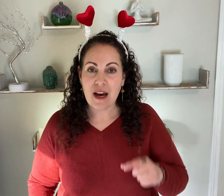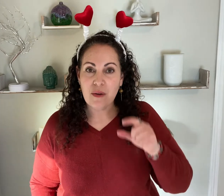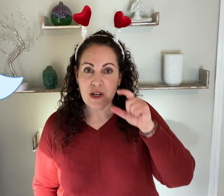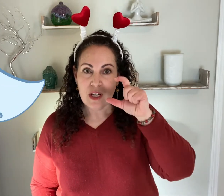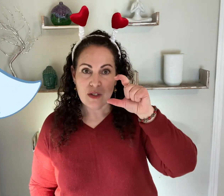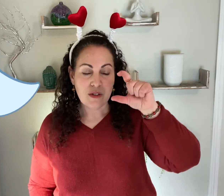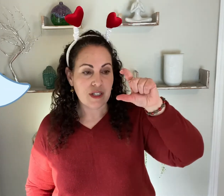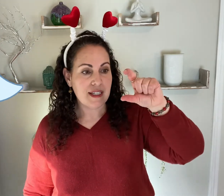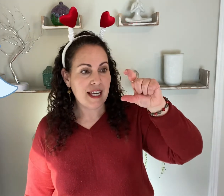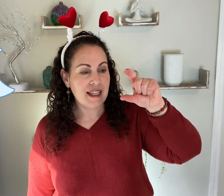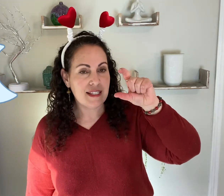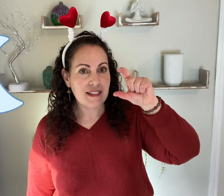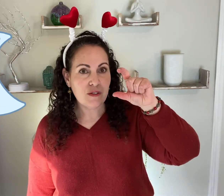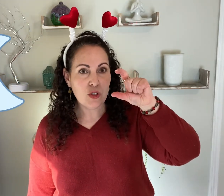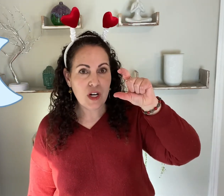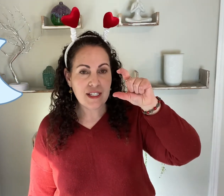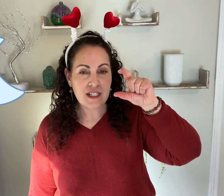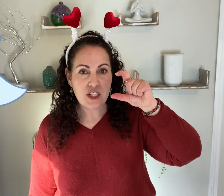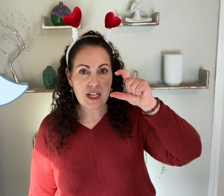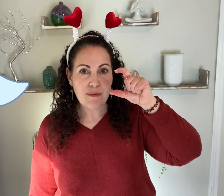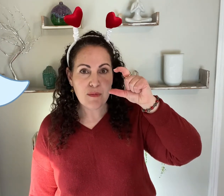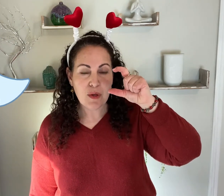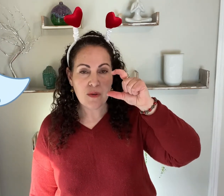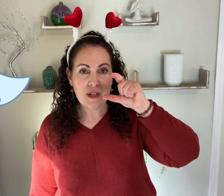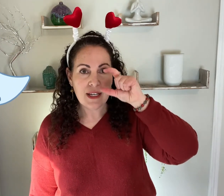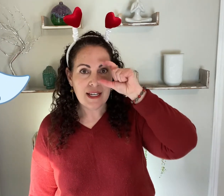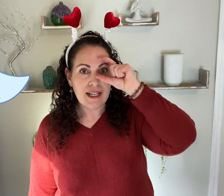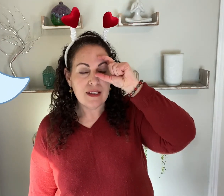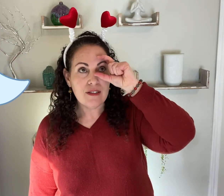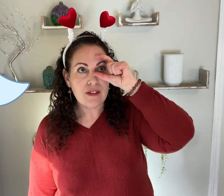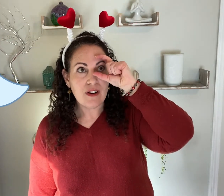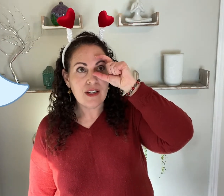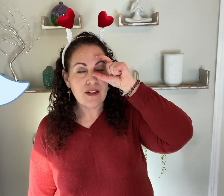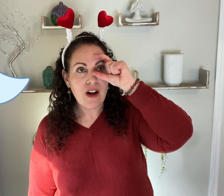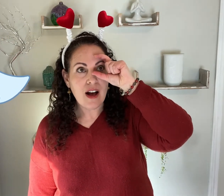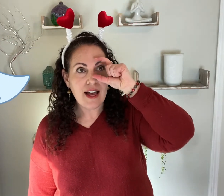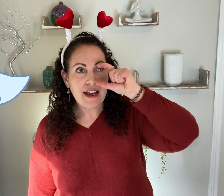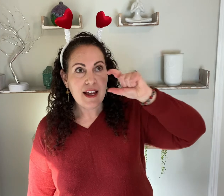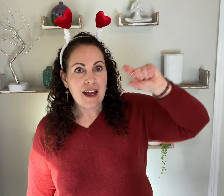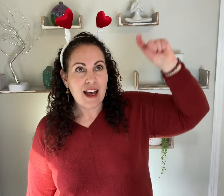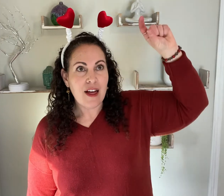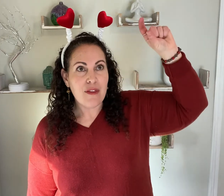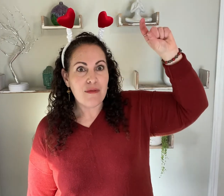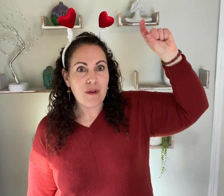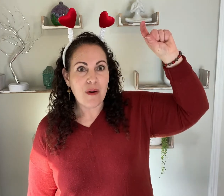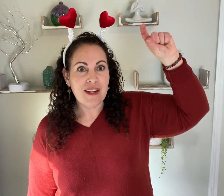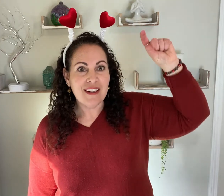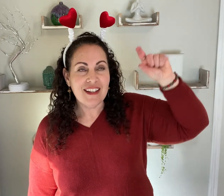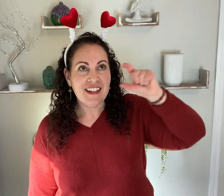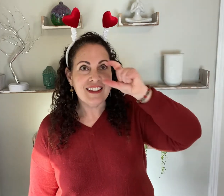So we’re going to take this little crescent shaped moon, start at your eye and throw it